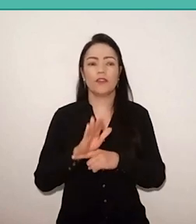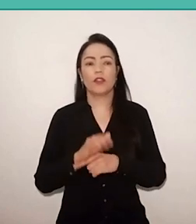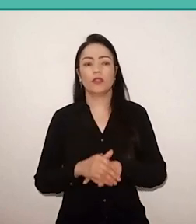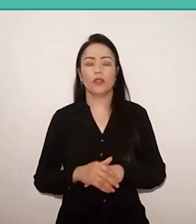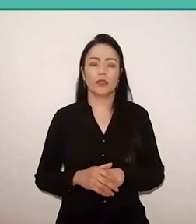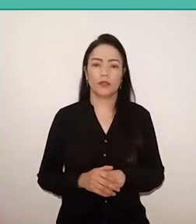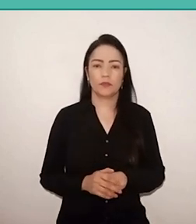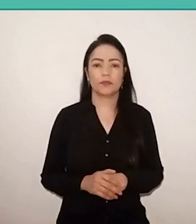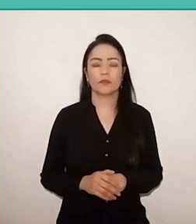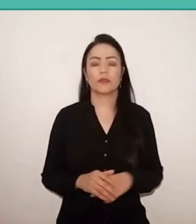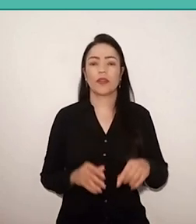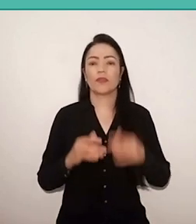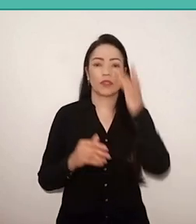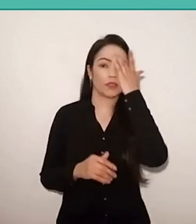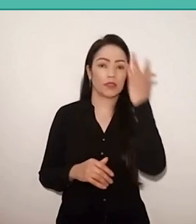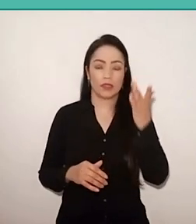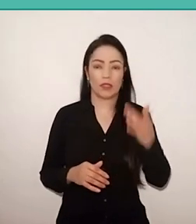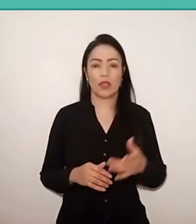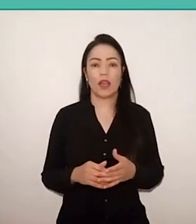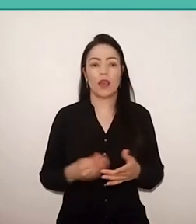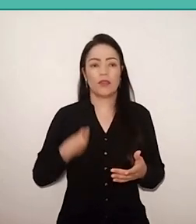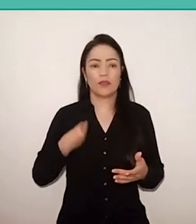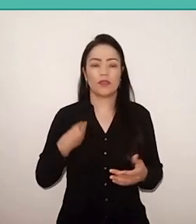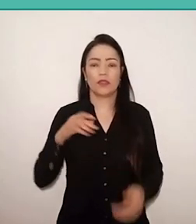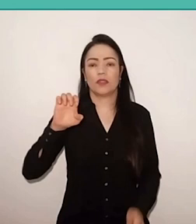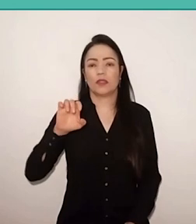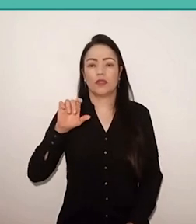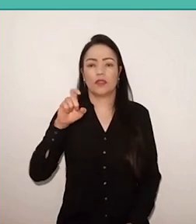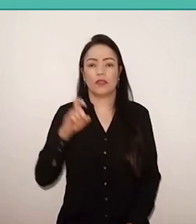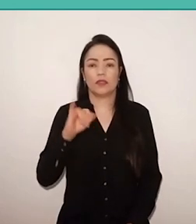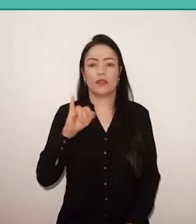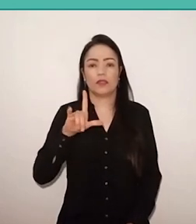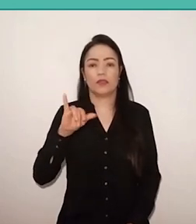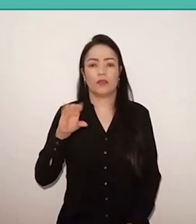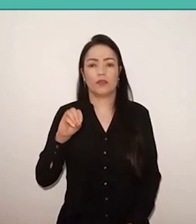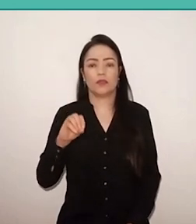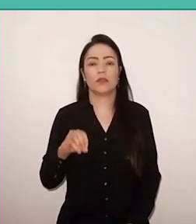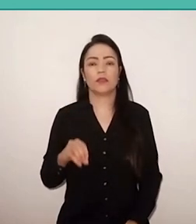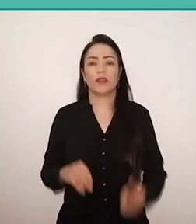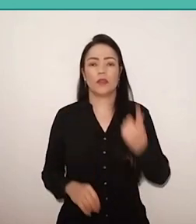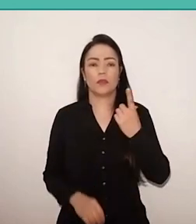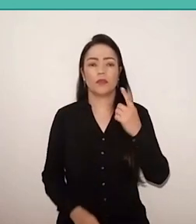and give your assurances that he could come back in 1989,